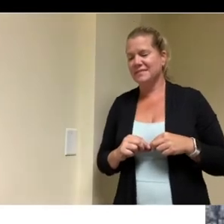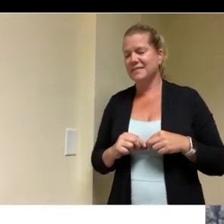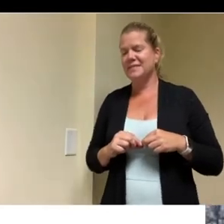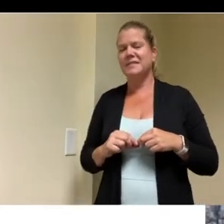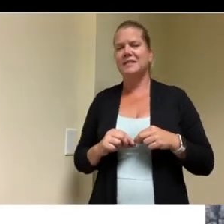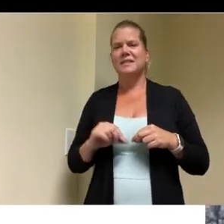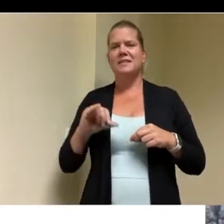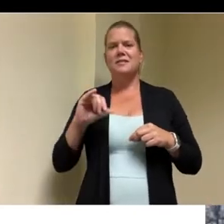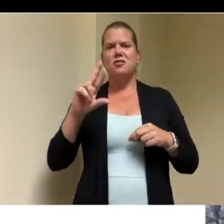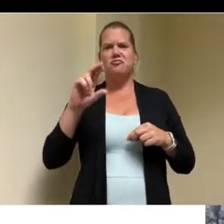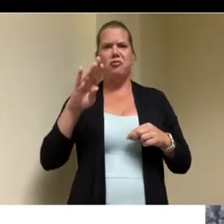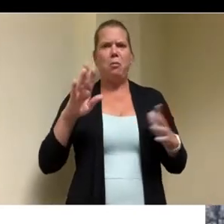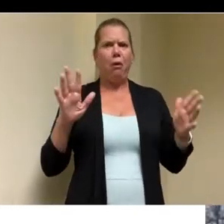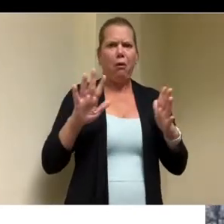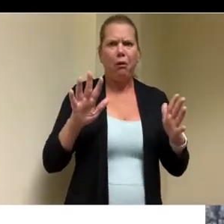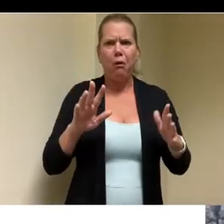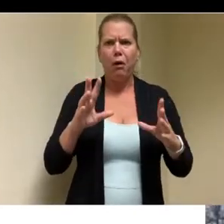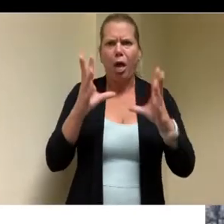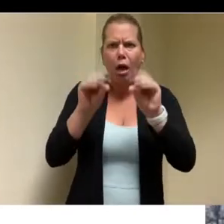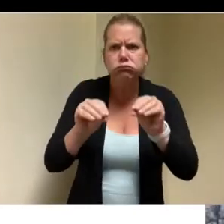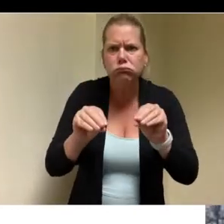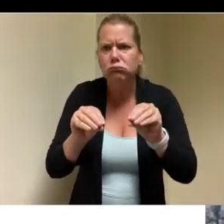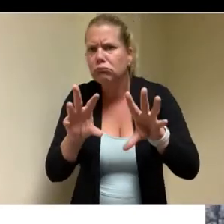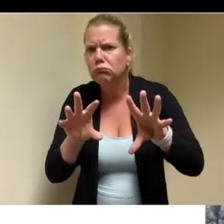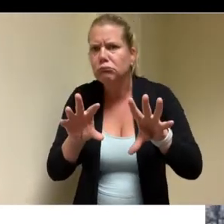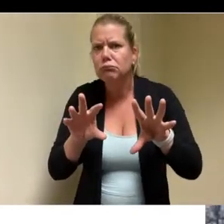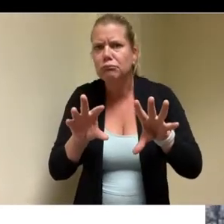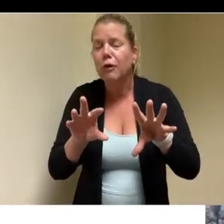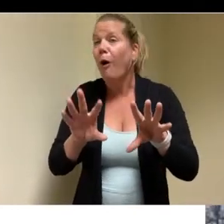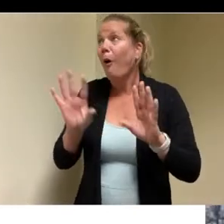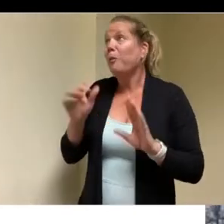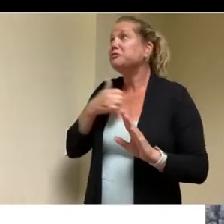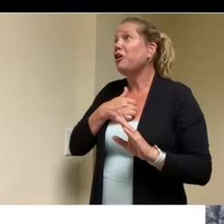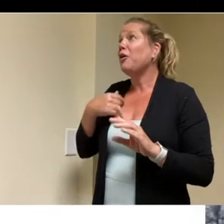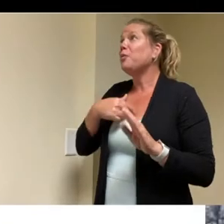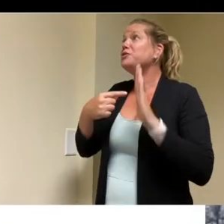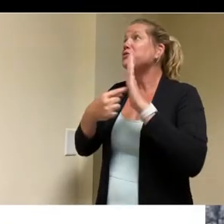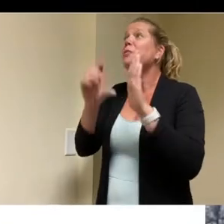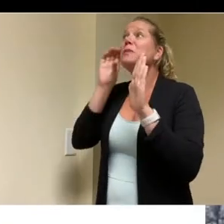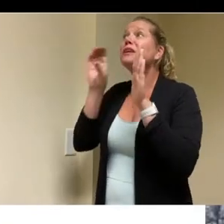looks like oh oh okay sorry you you i apologize